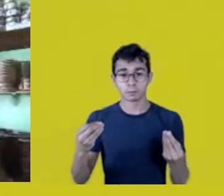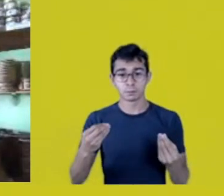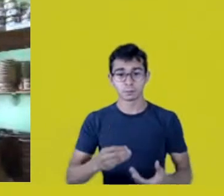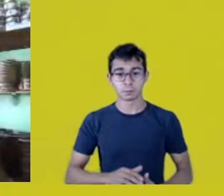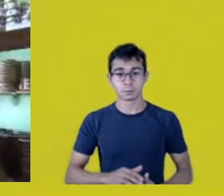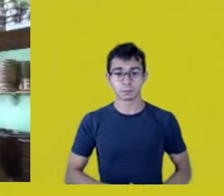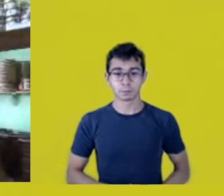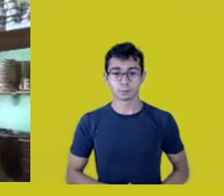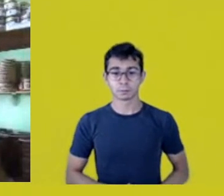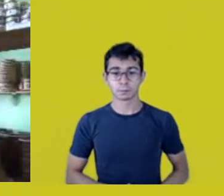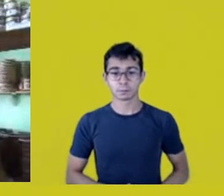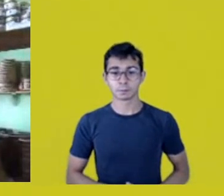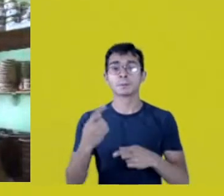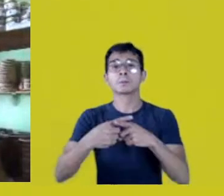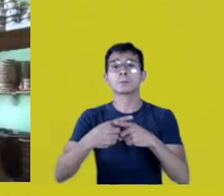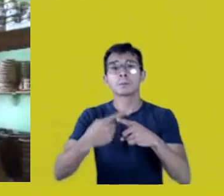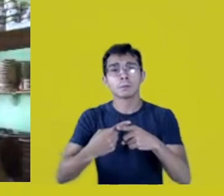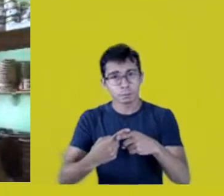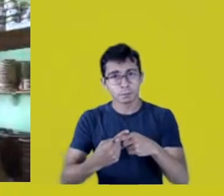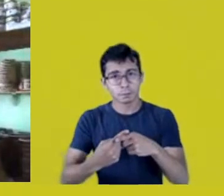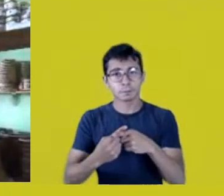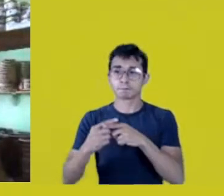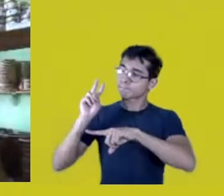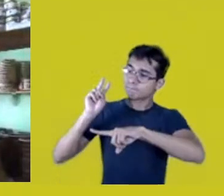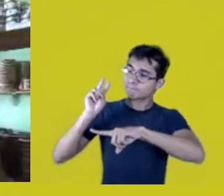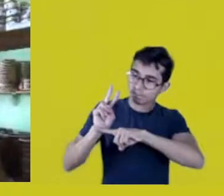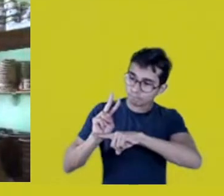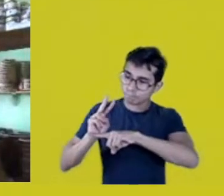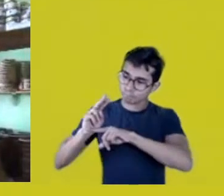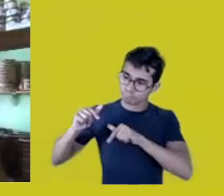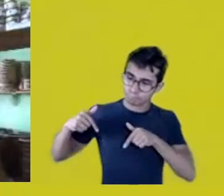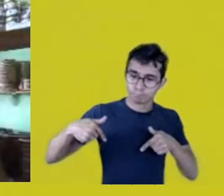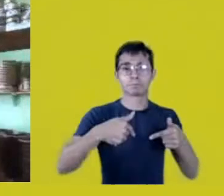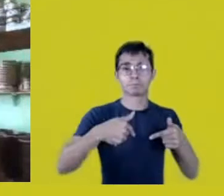for lack of affirmation of rights,